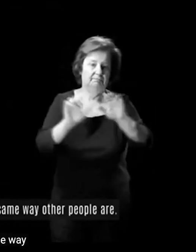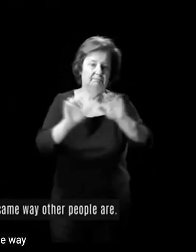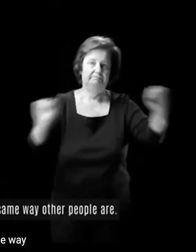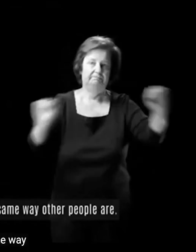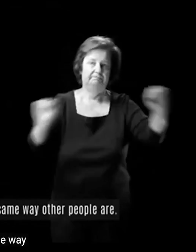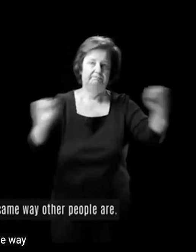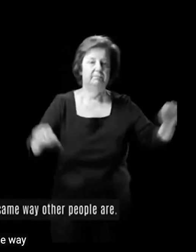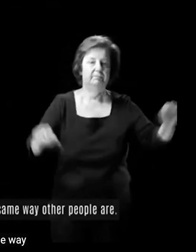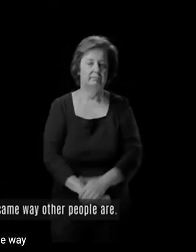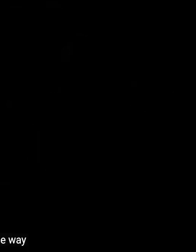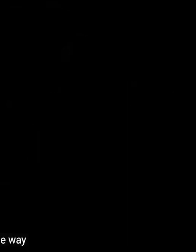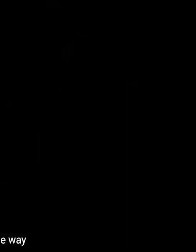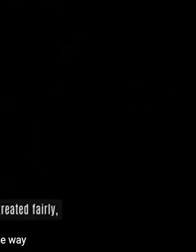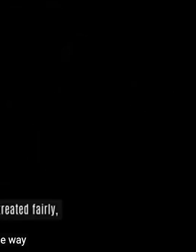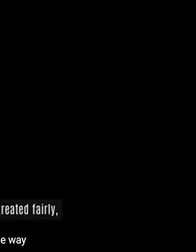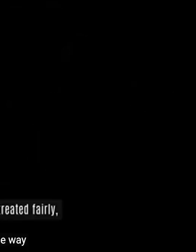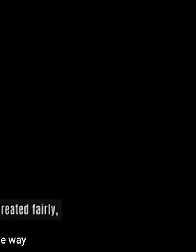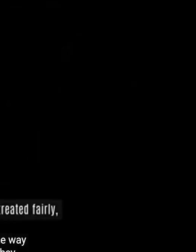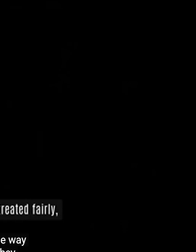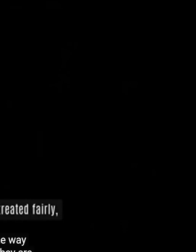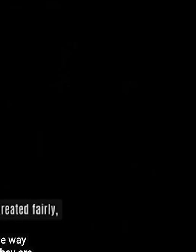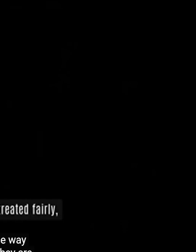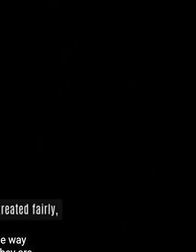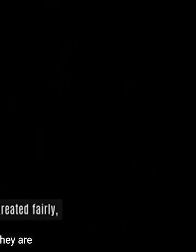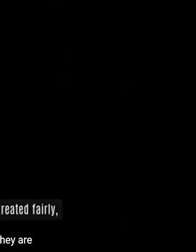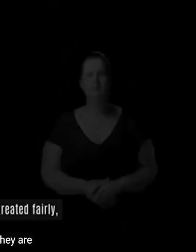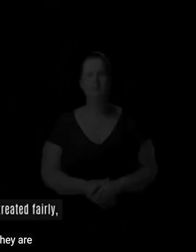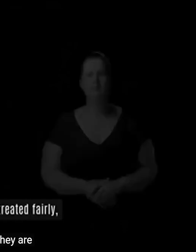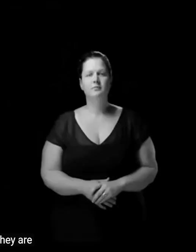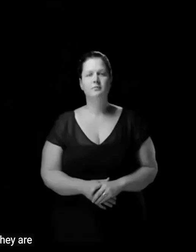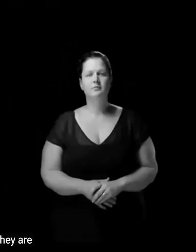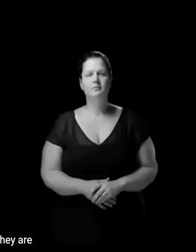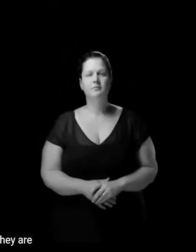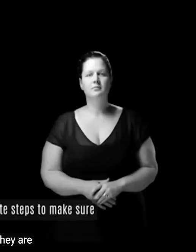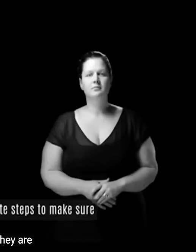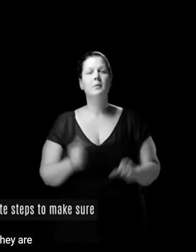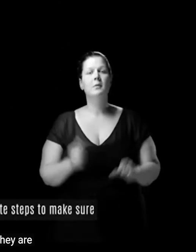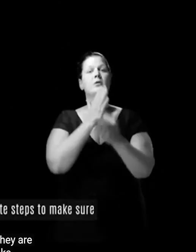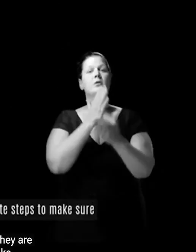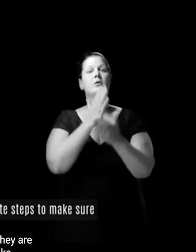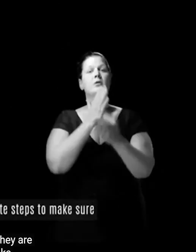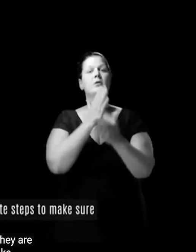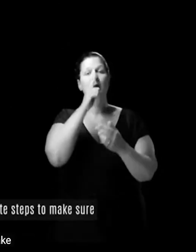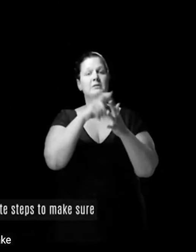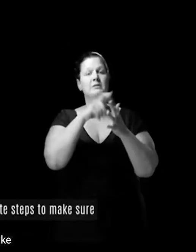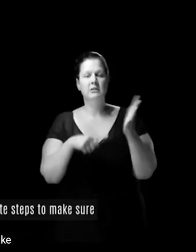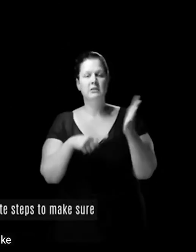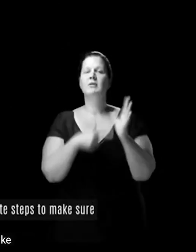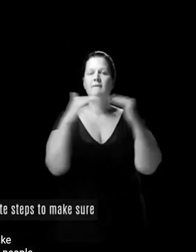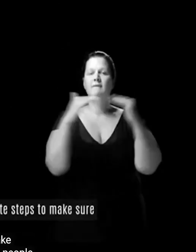other people are. To make sure they are treated fairly countries are to take appropriate steps to make sure people